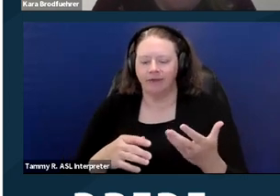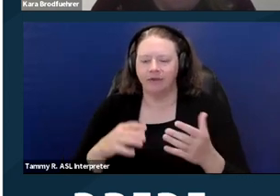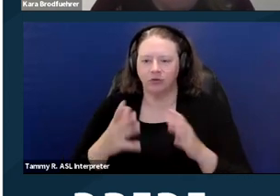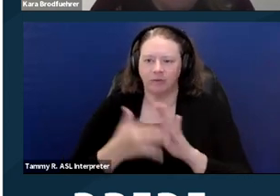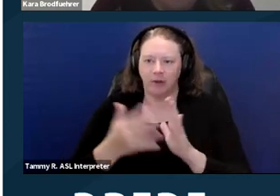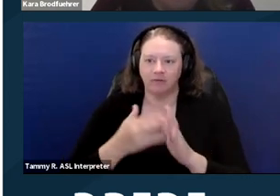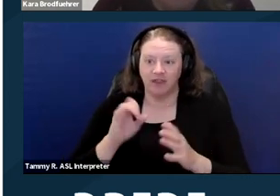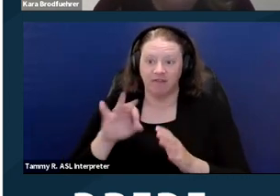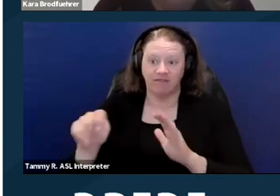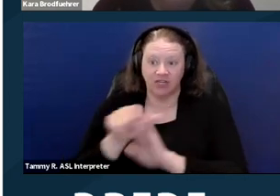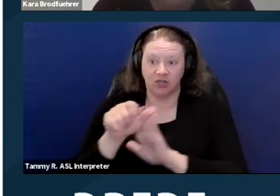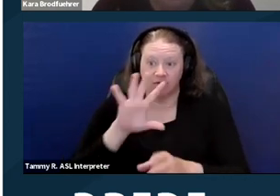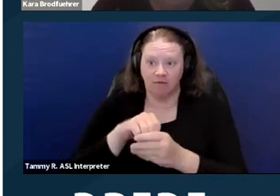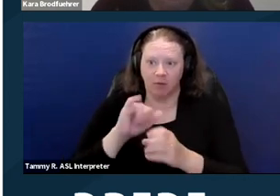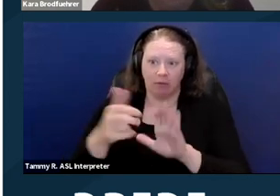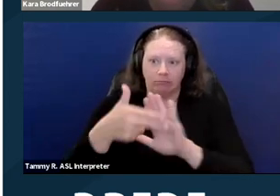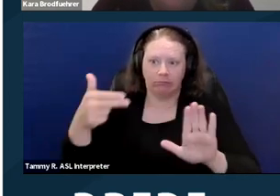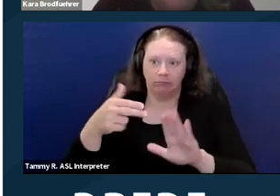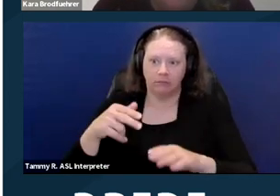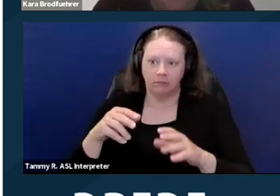There are ways you could get in touch with us